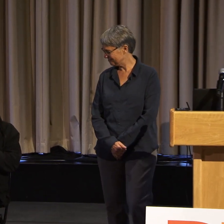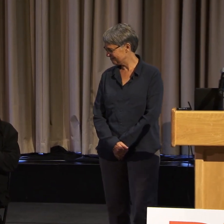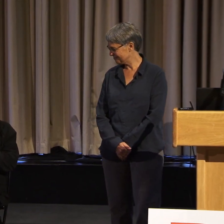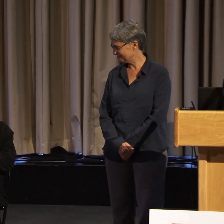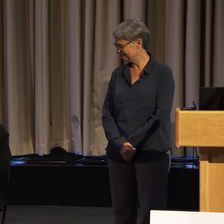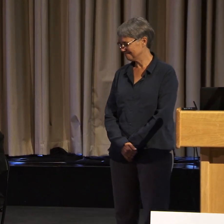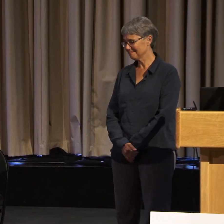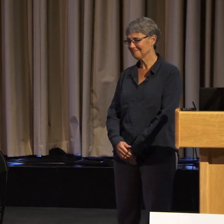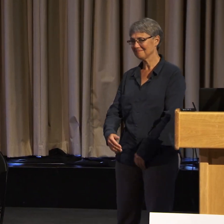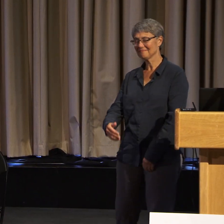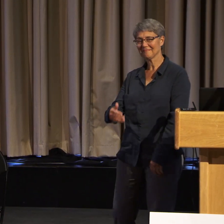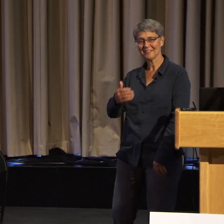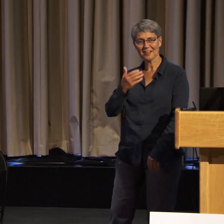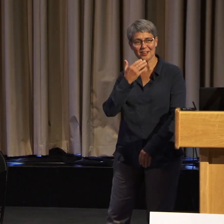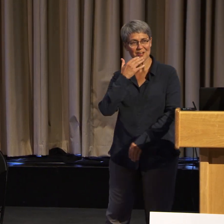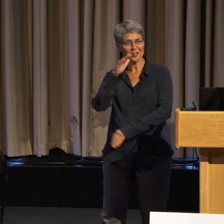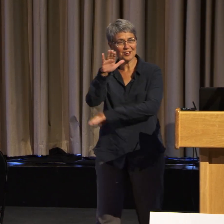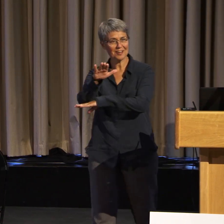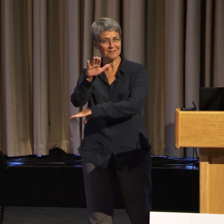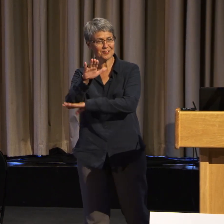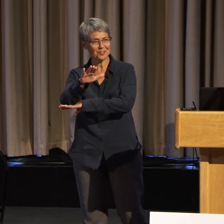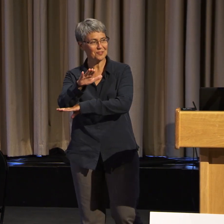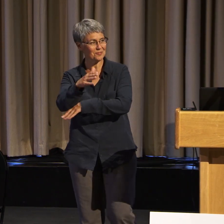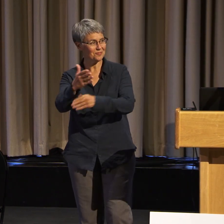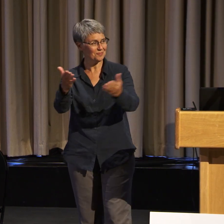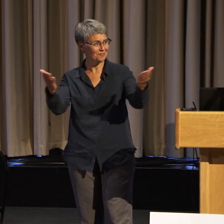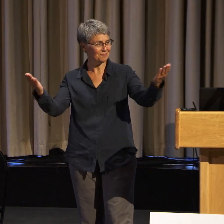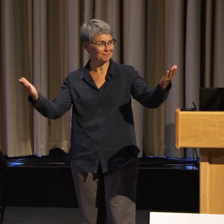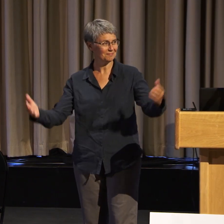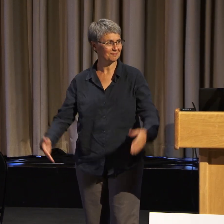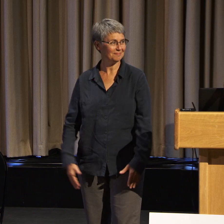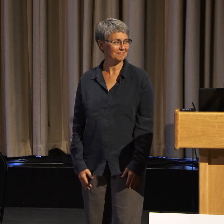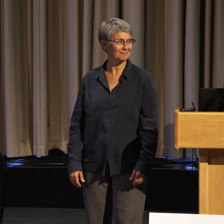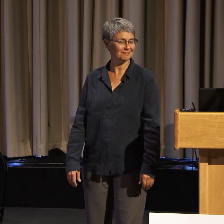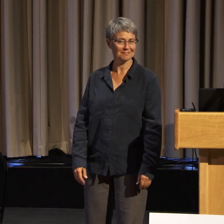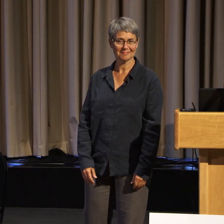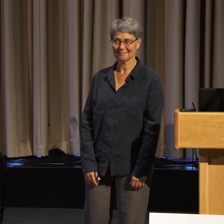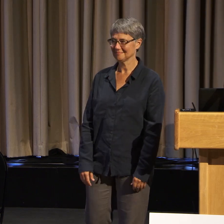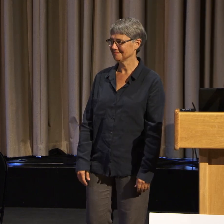Good afternoon, everyone. Hold up.